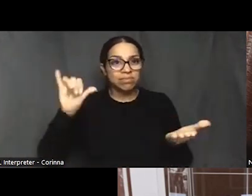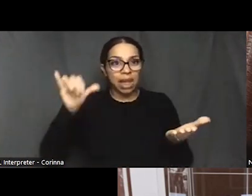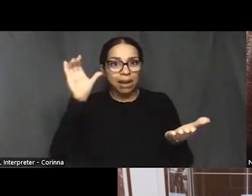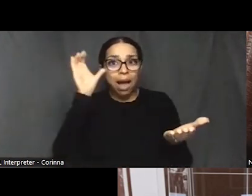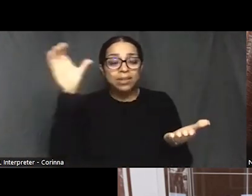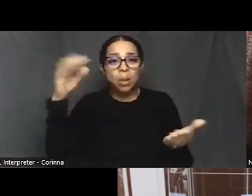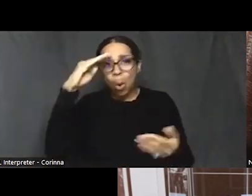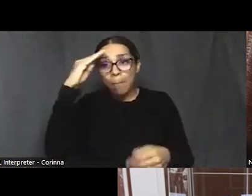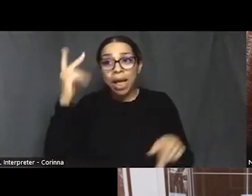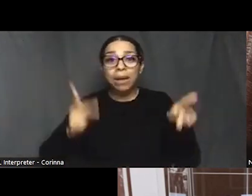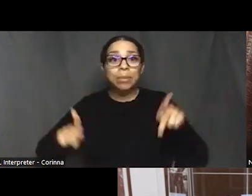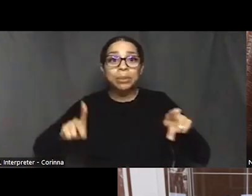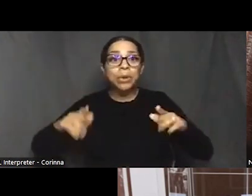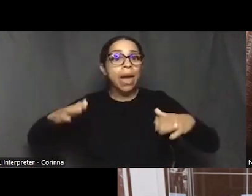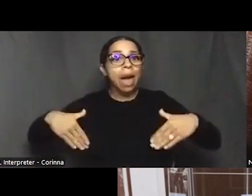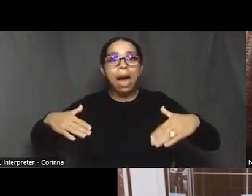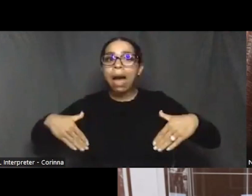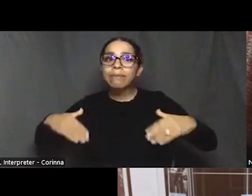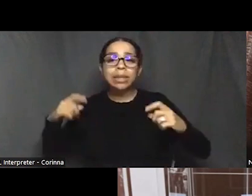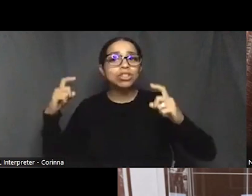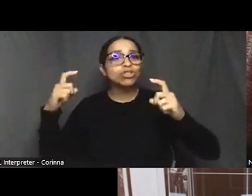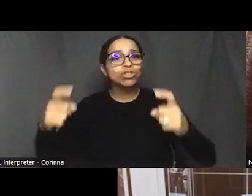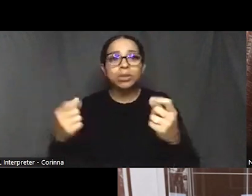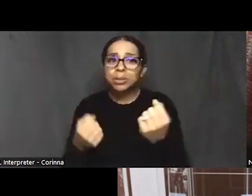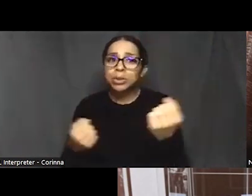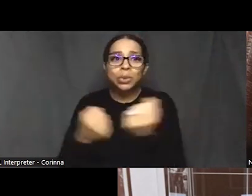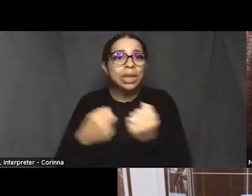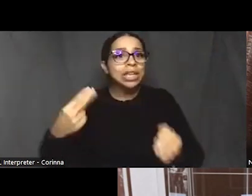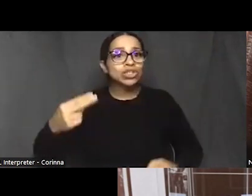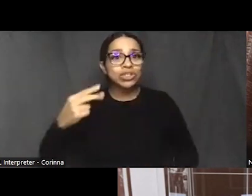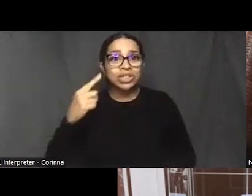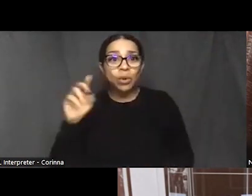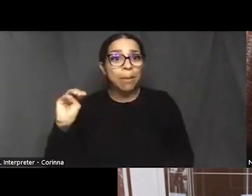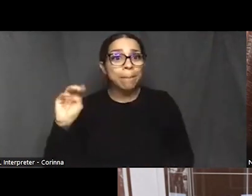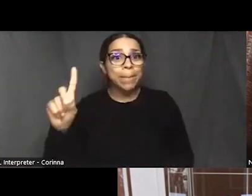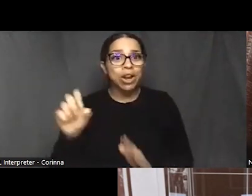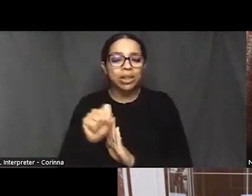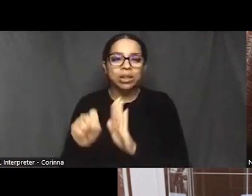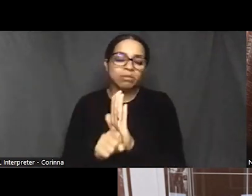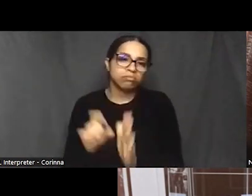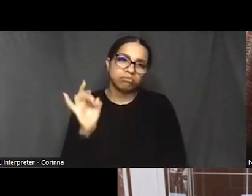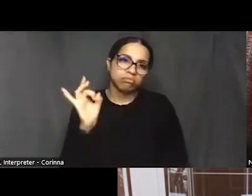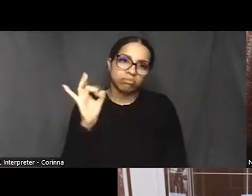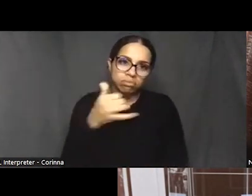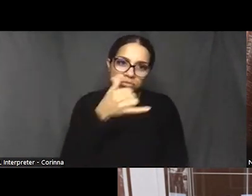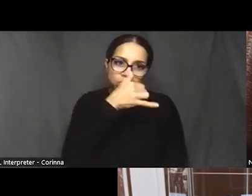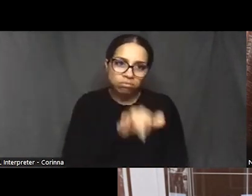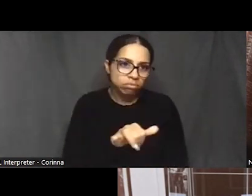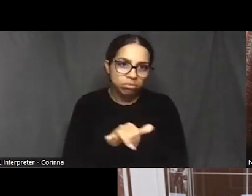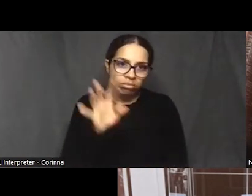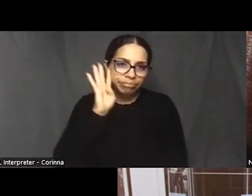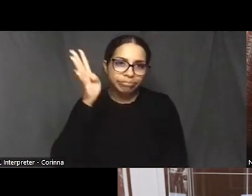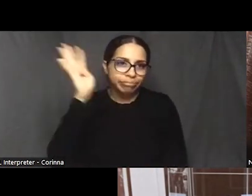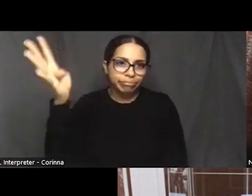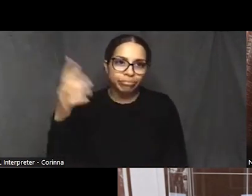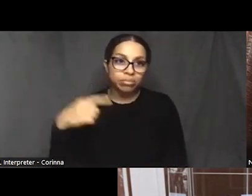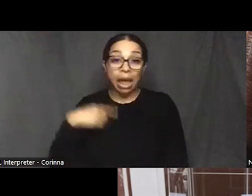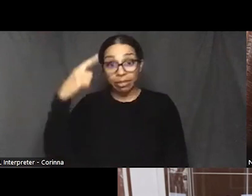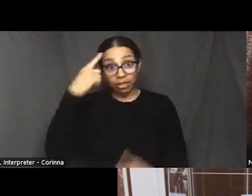the history of Maryland is absolutely ludicrous on its face. I think the current population of Black folks in Maryland